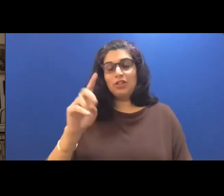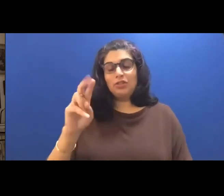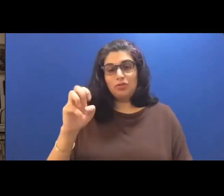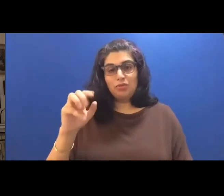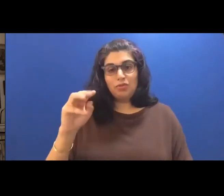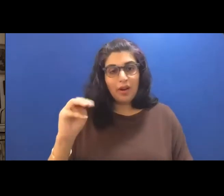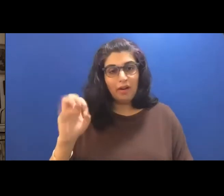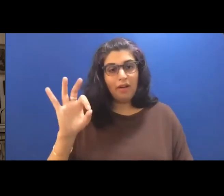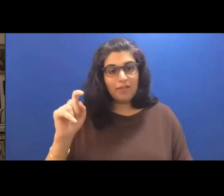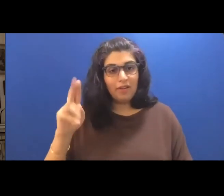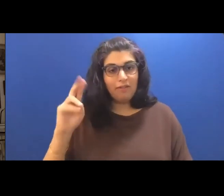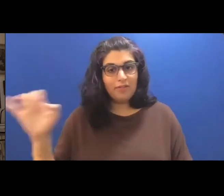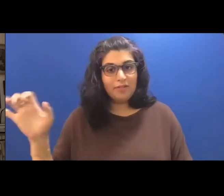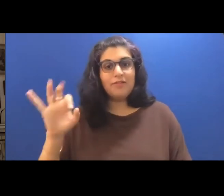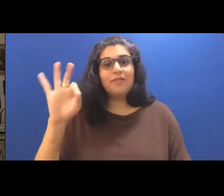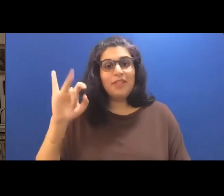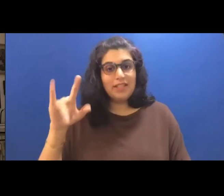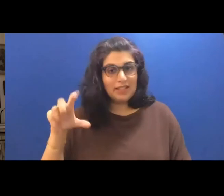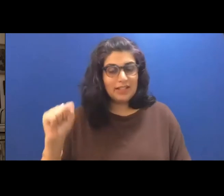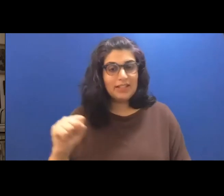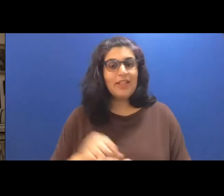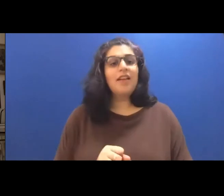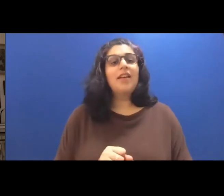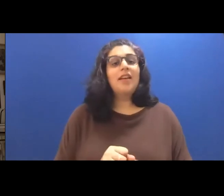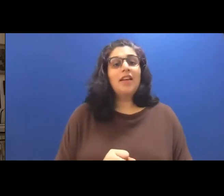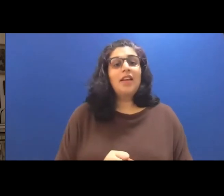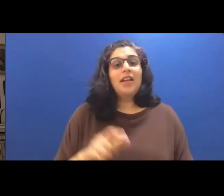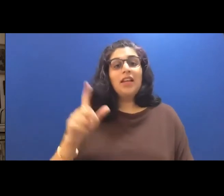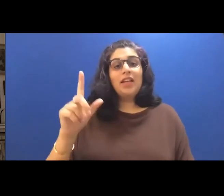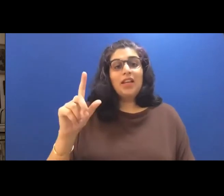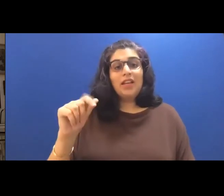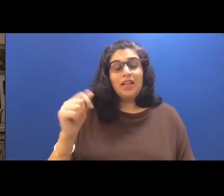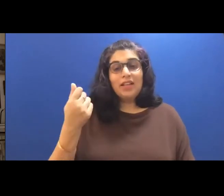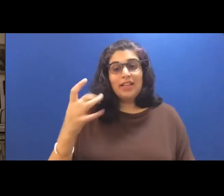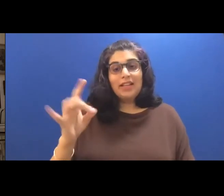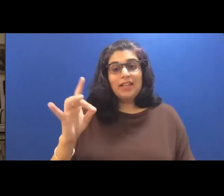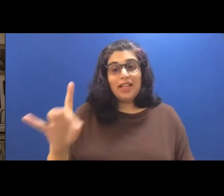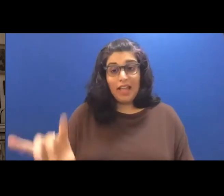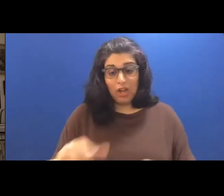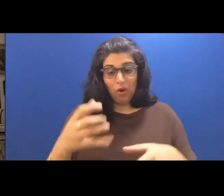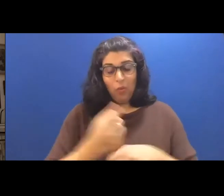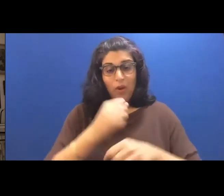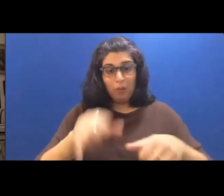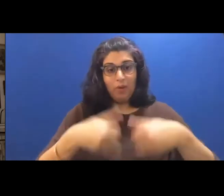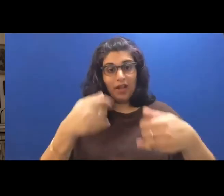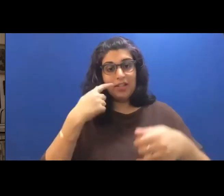Water winner of the 2018 yellow series of younger poets prize and finalists for the